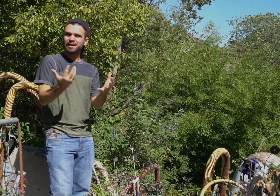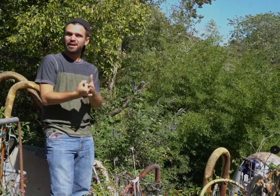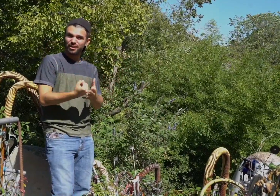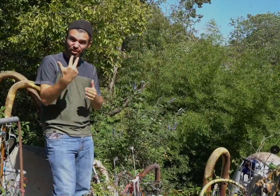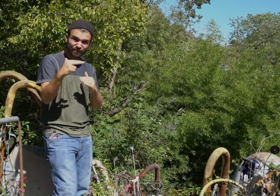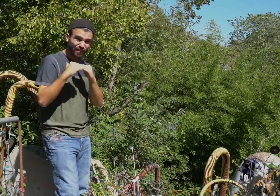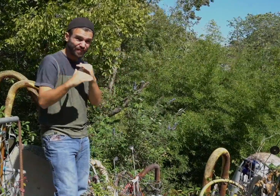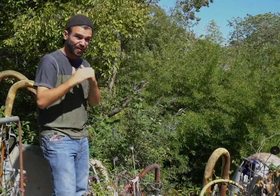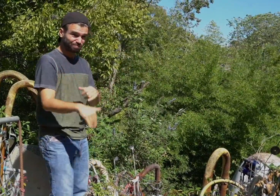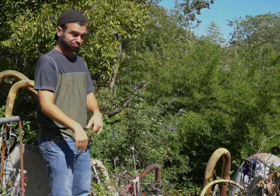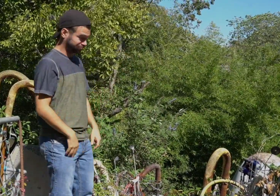Three floors!